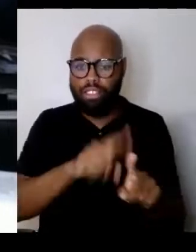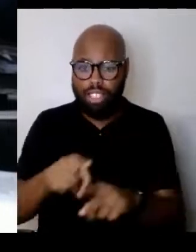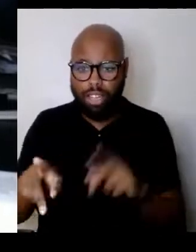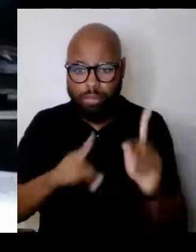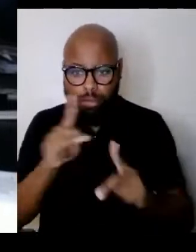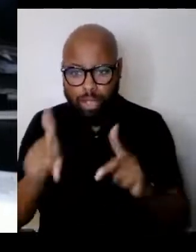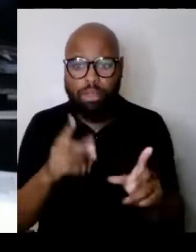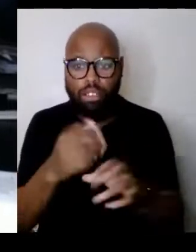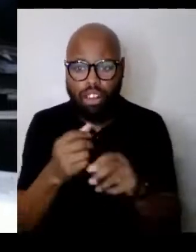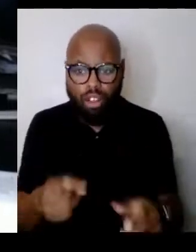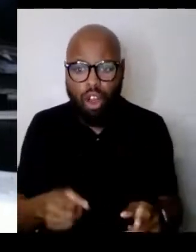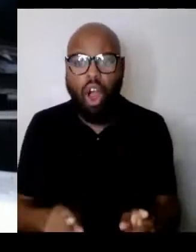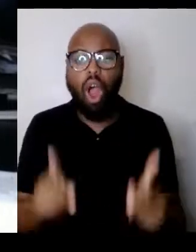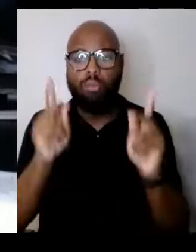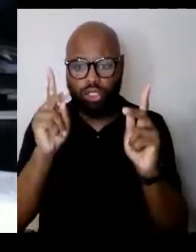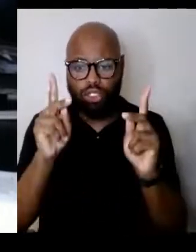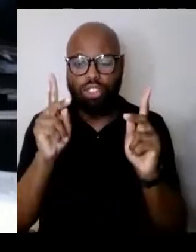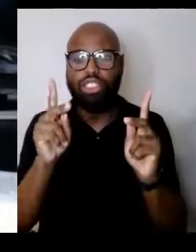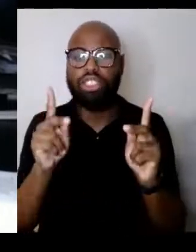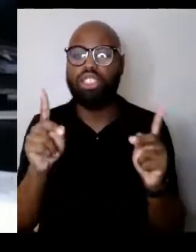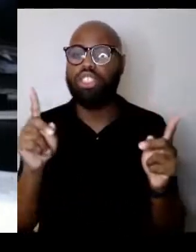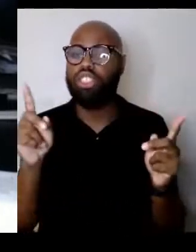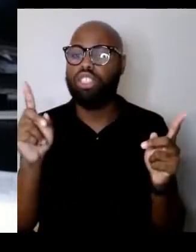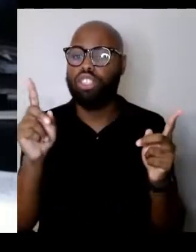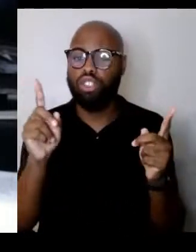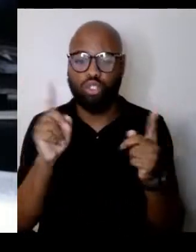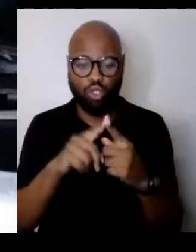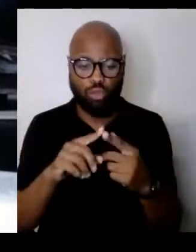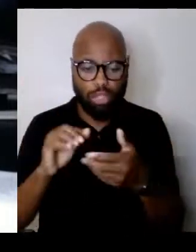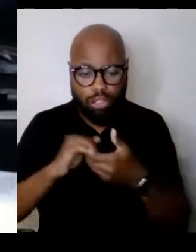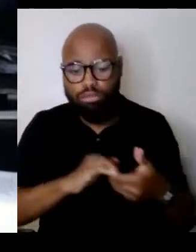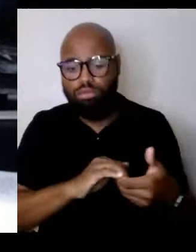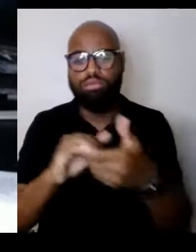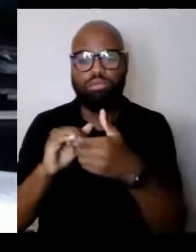of being cooperative citizens in our society.